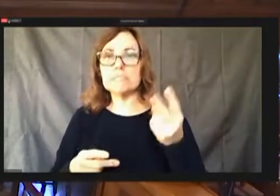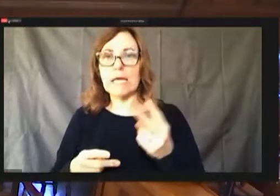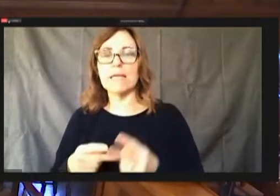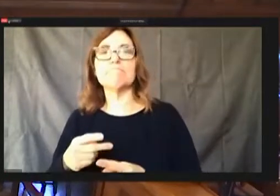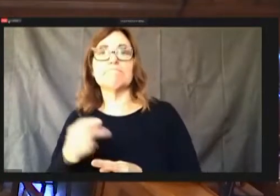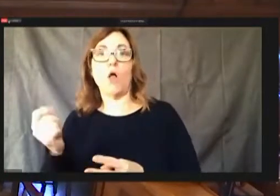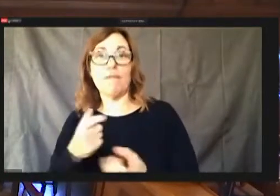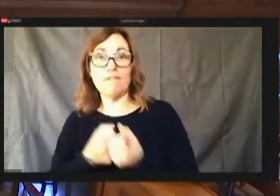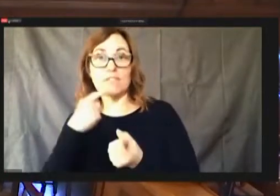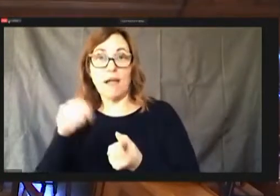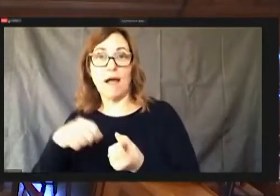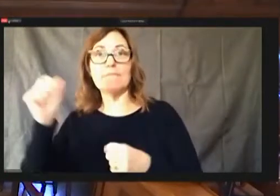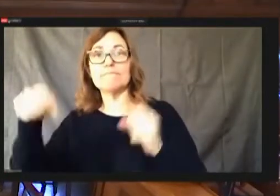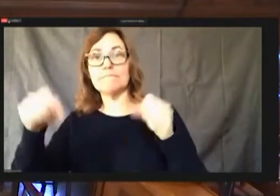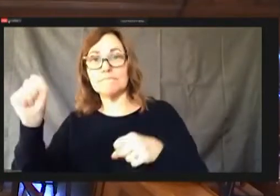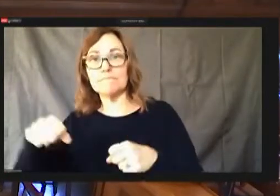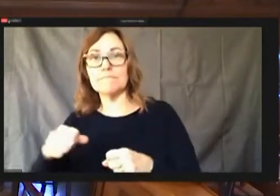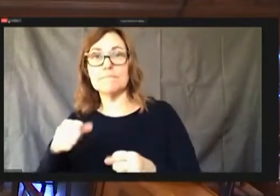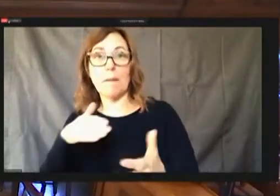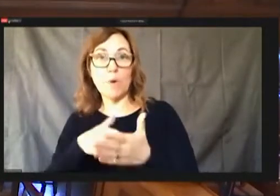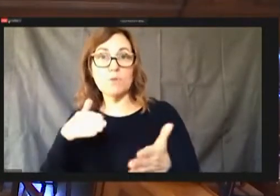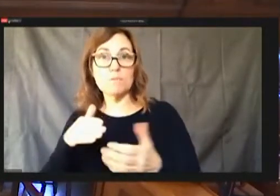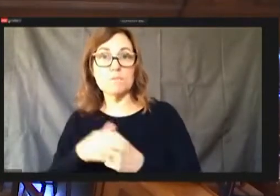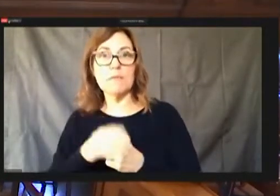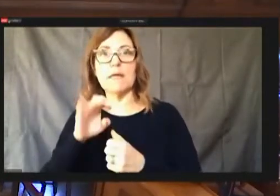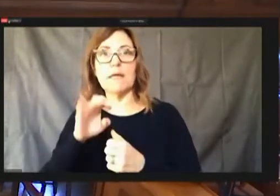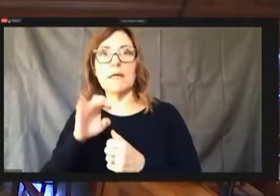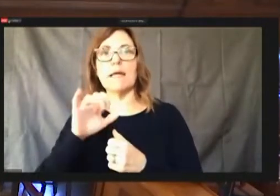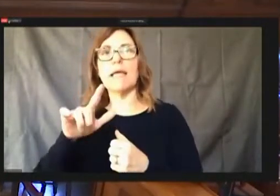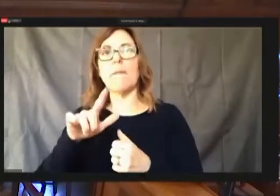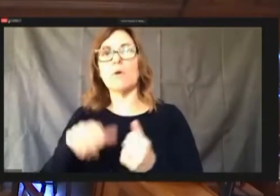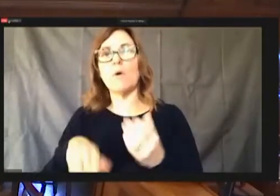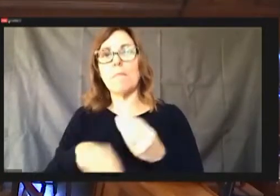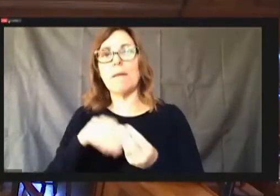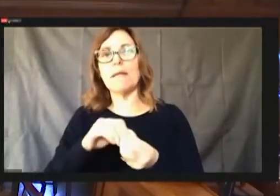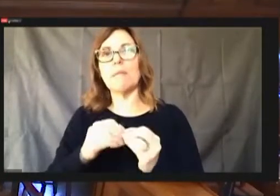Both capital, a member number five is approved capital limit number six.